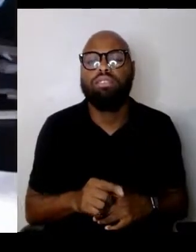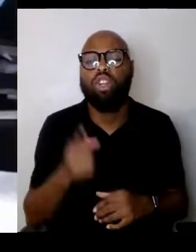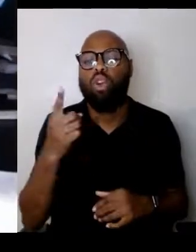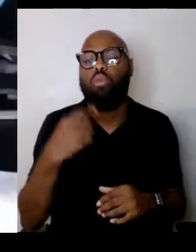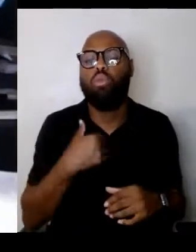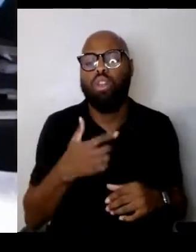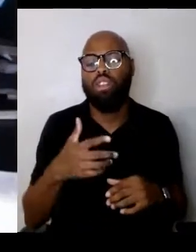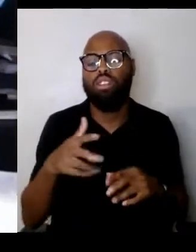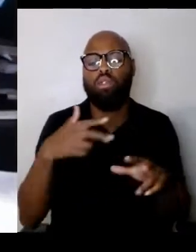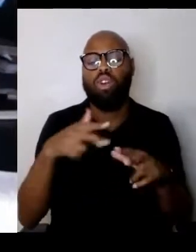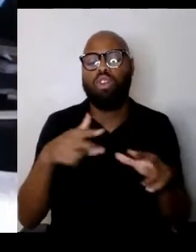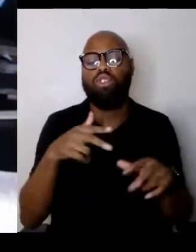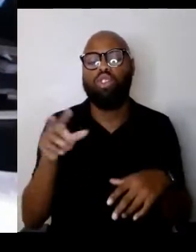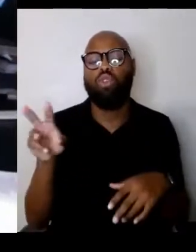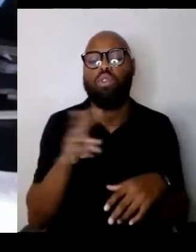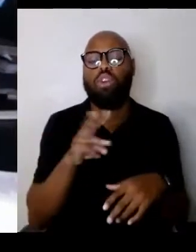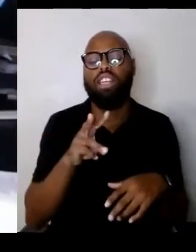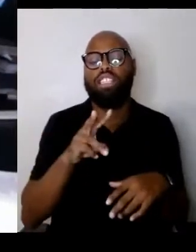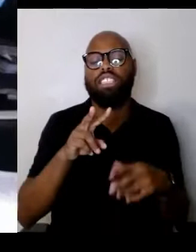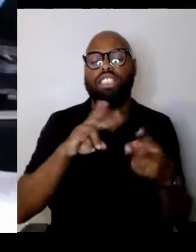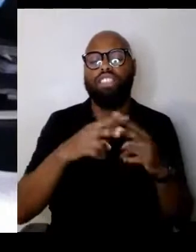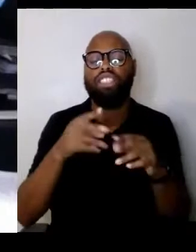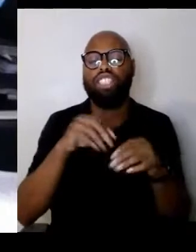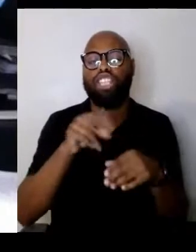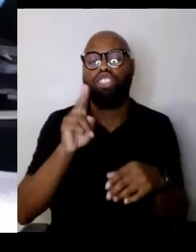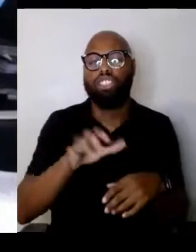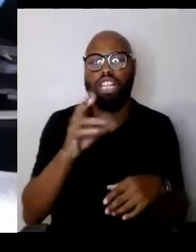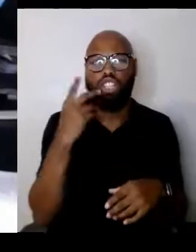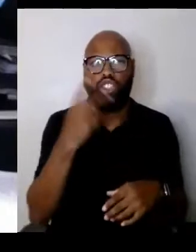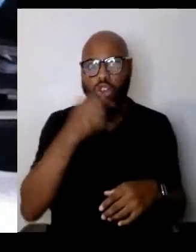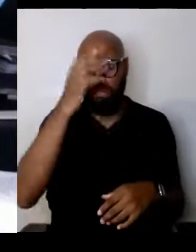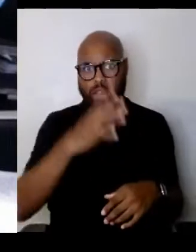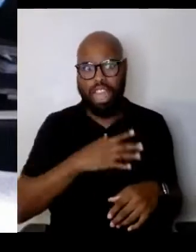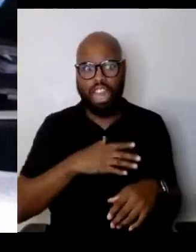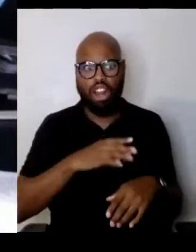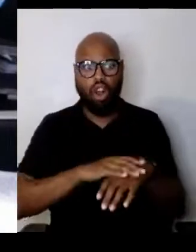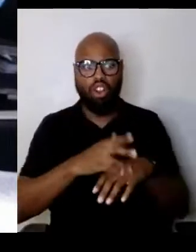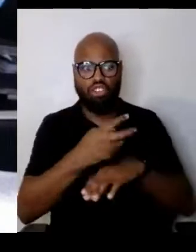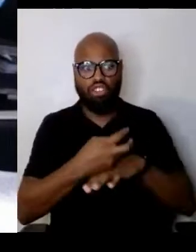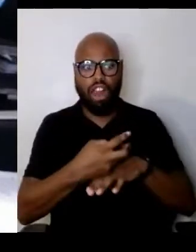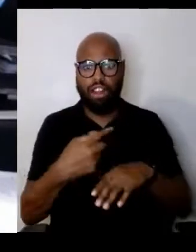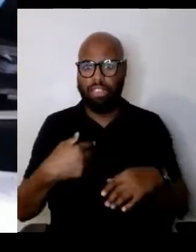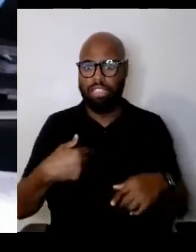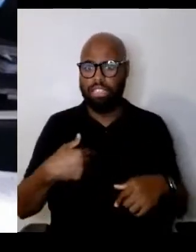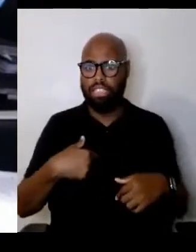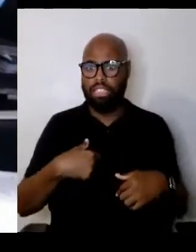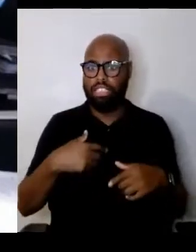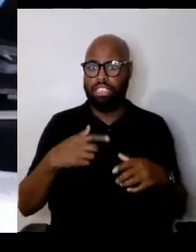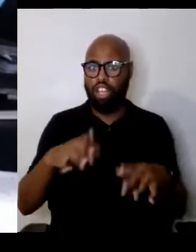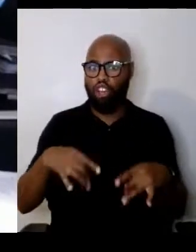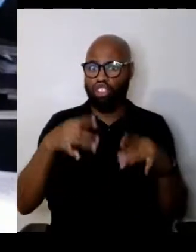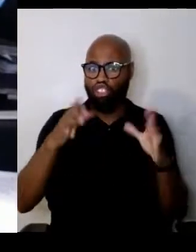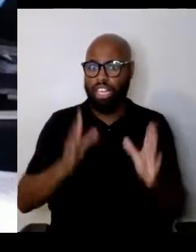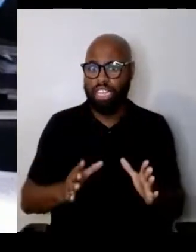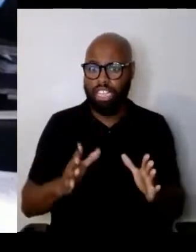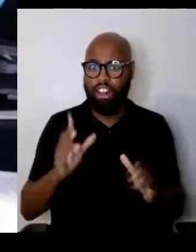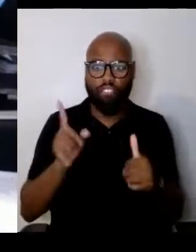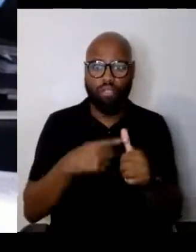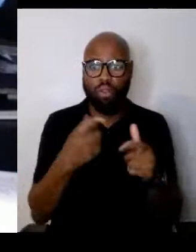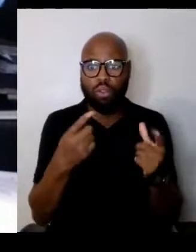I saw a man on the ground and as an Australian, the first thing you would do is to go up to that person